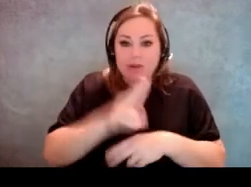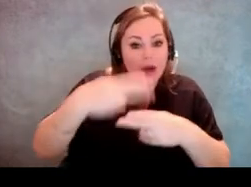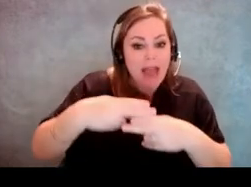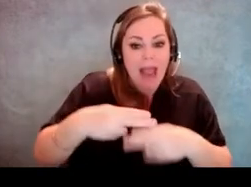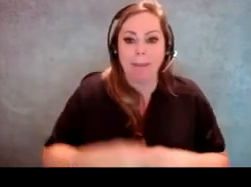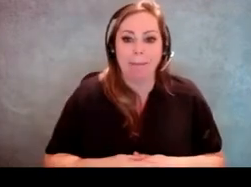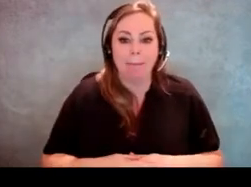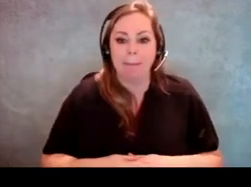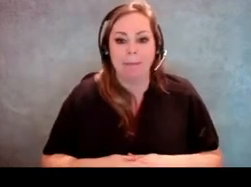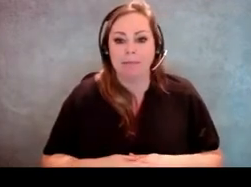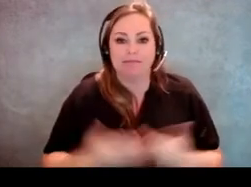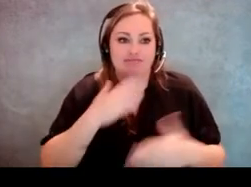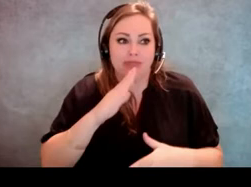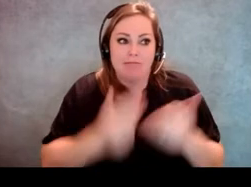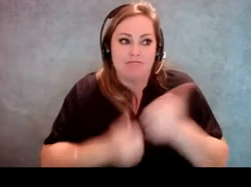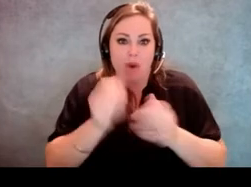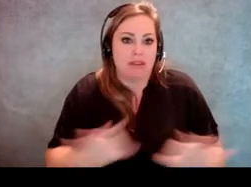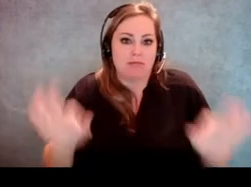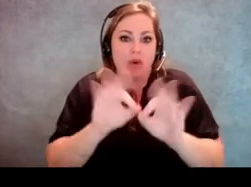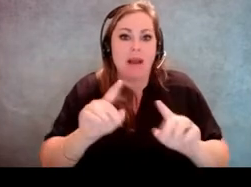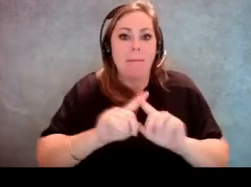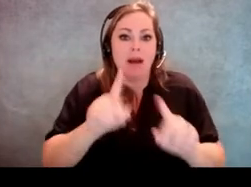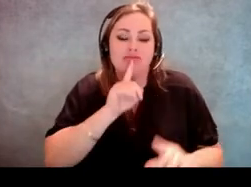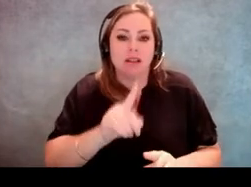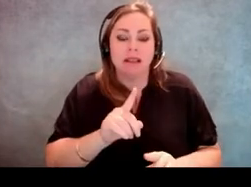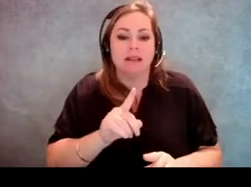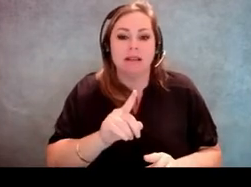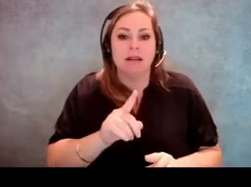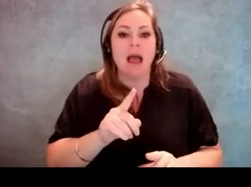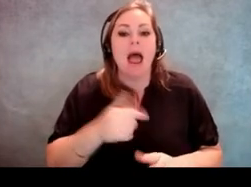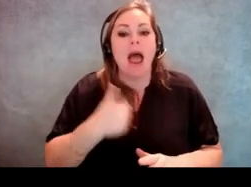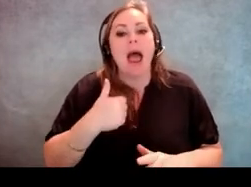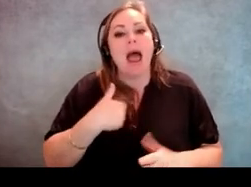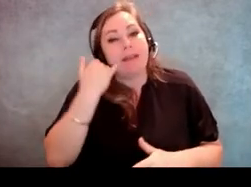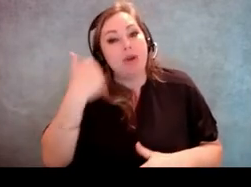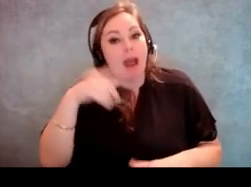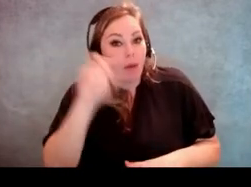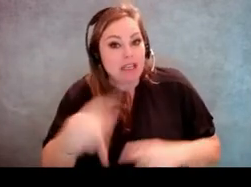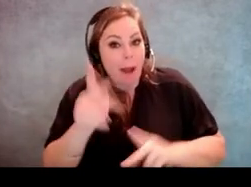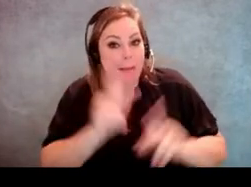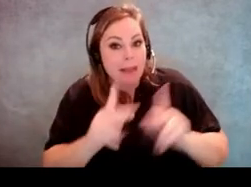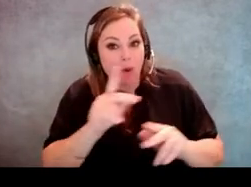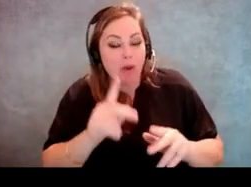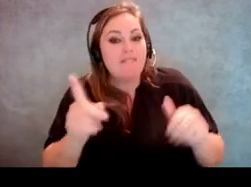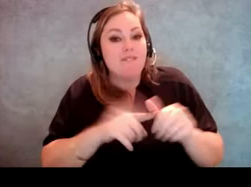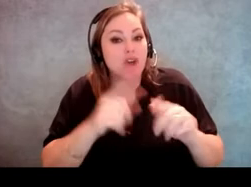I would say overall, but generally speaking, there is a practice. If you ever have questions about people first